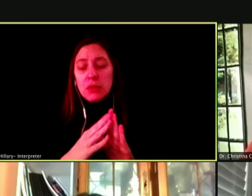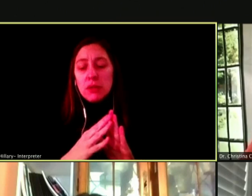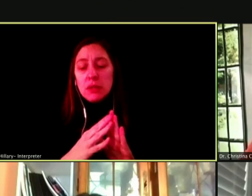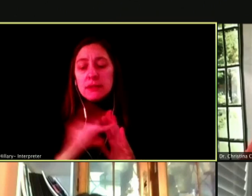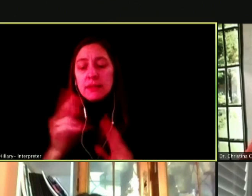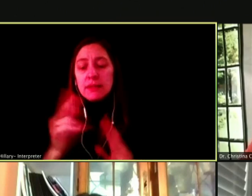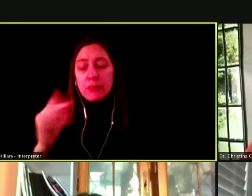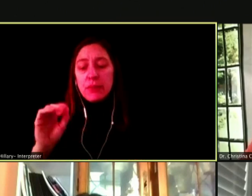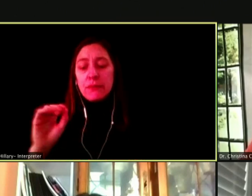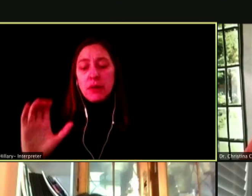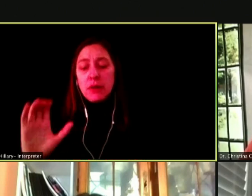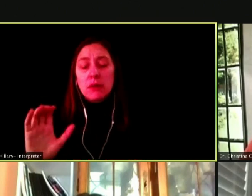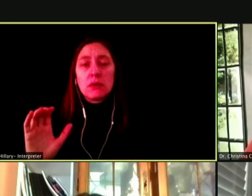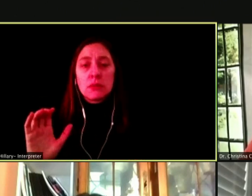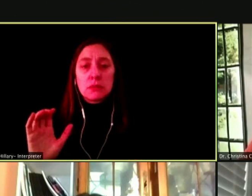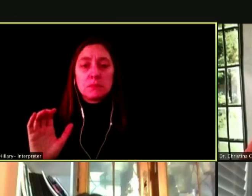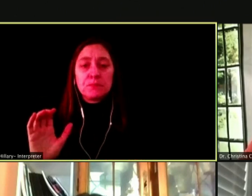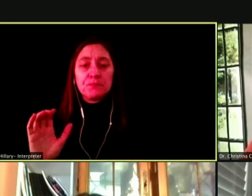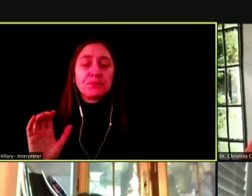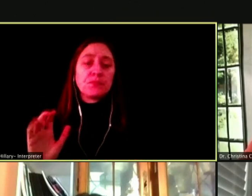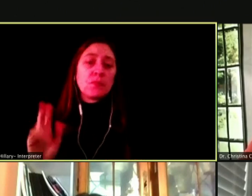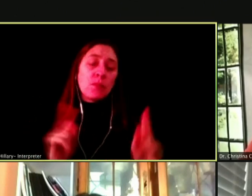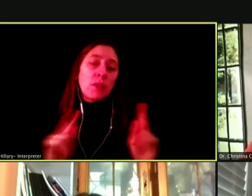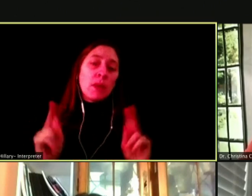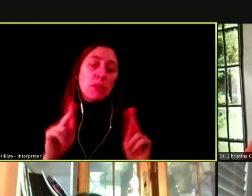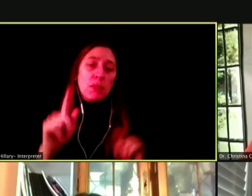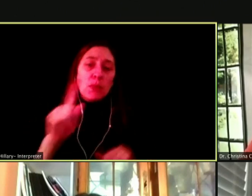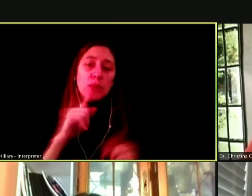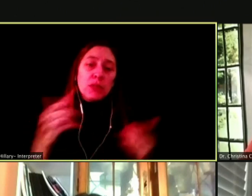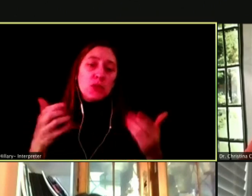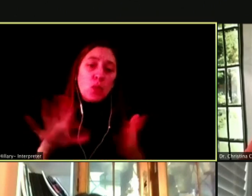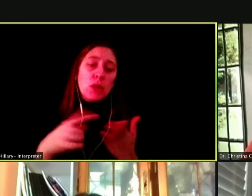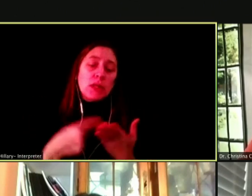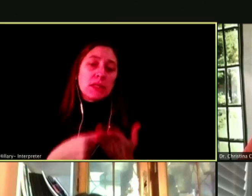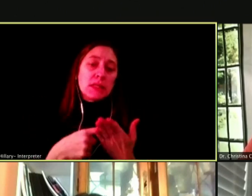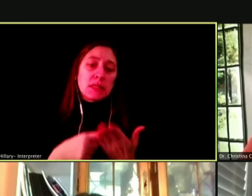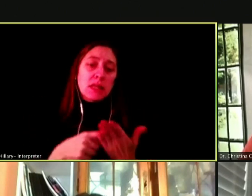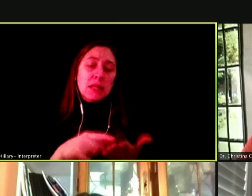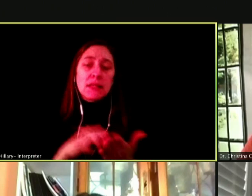AND PEOPLE REALLY DON'T WANT TO DISCUSS IT.